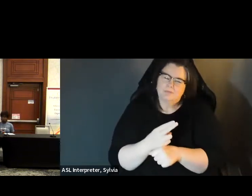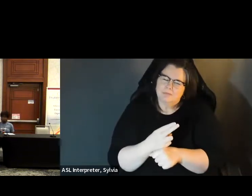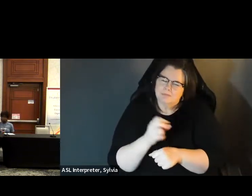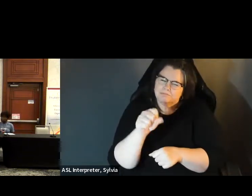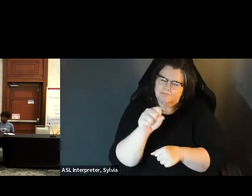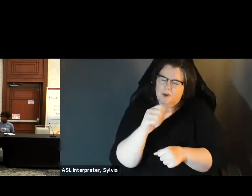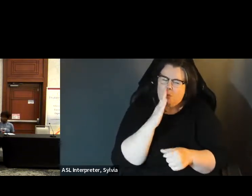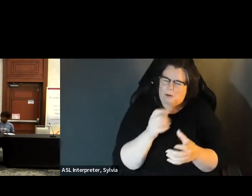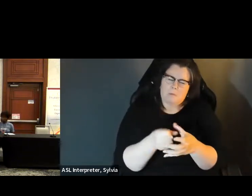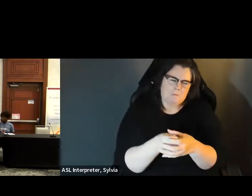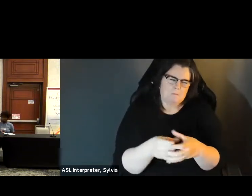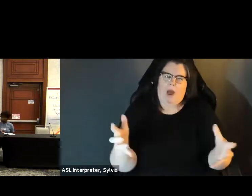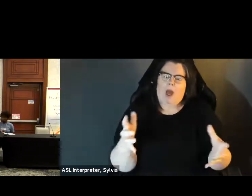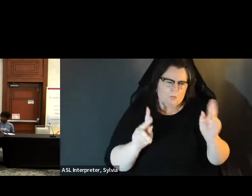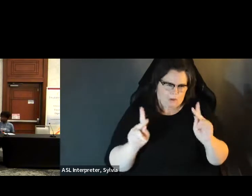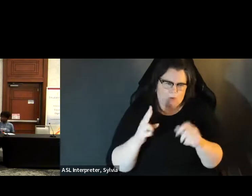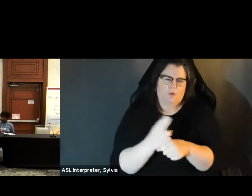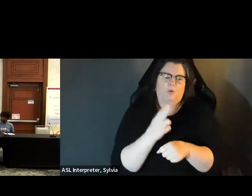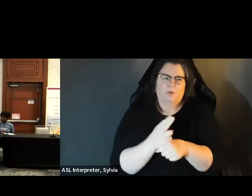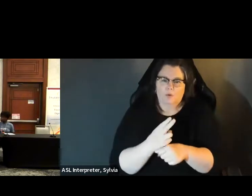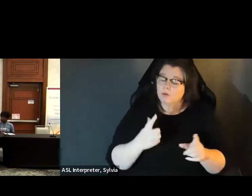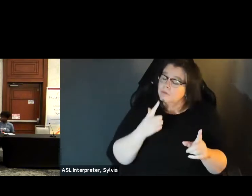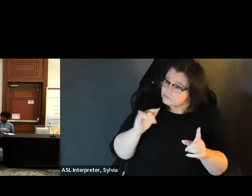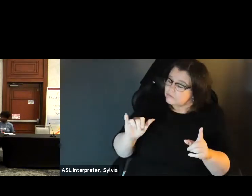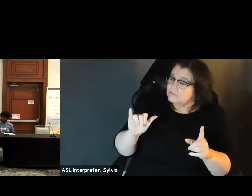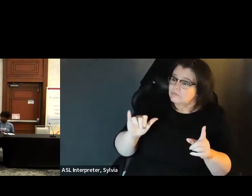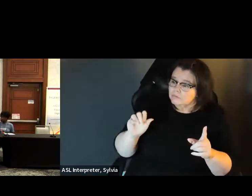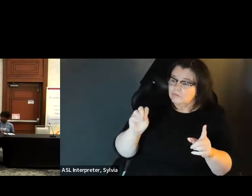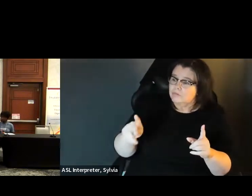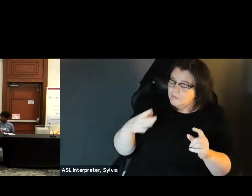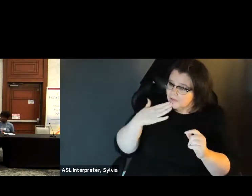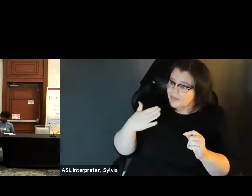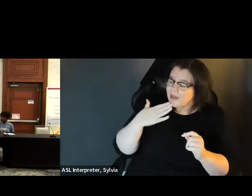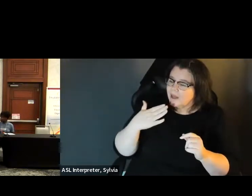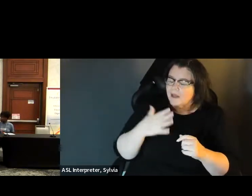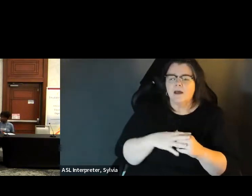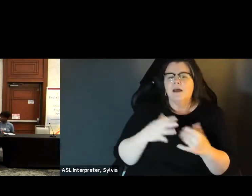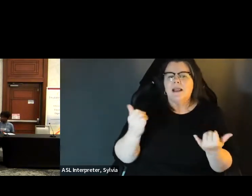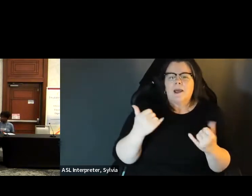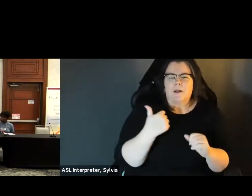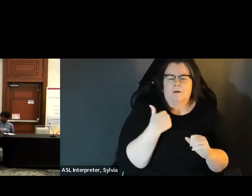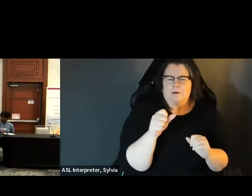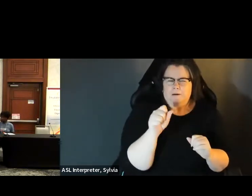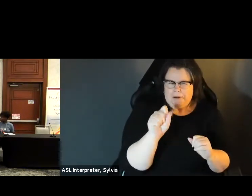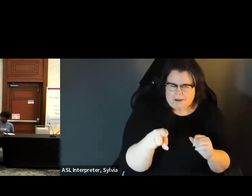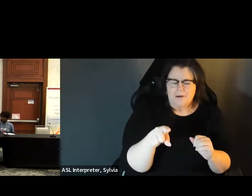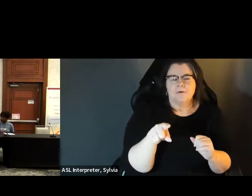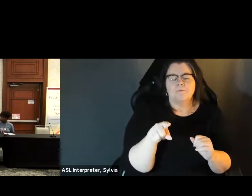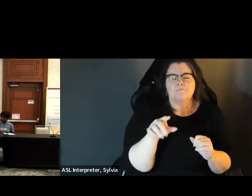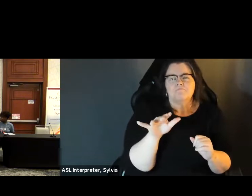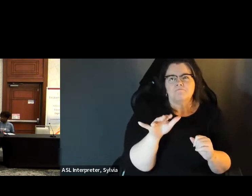community that is available but there is hope and it will Great. Thank you. Oh, go ahead! continue to grow. » Great, thank you so much. I